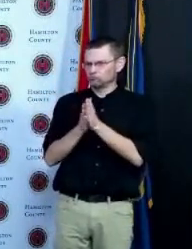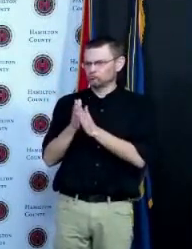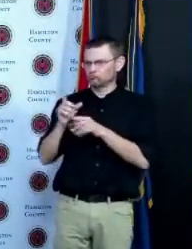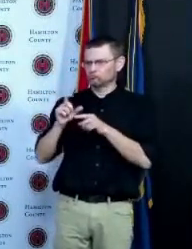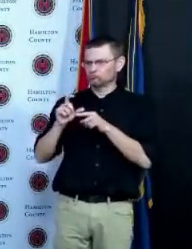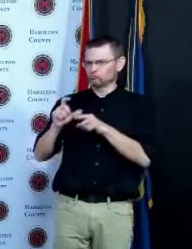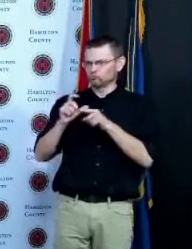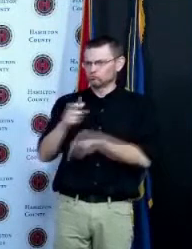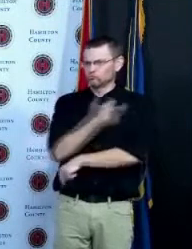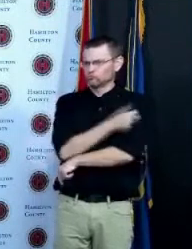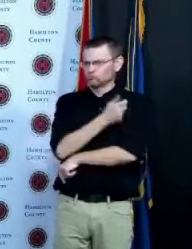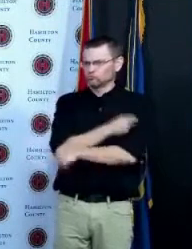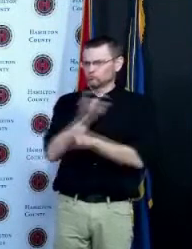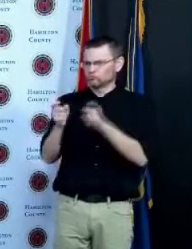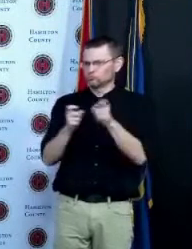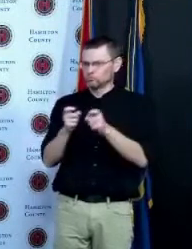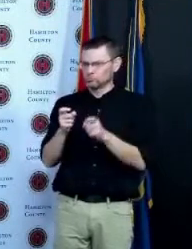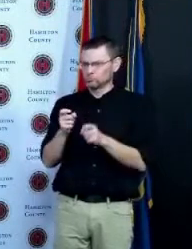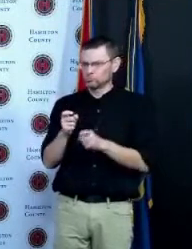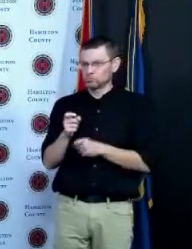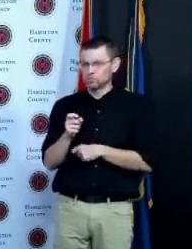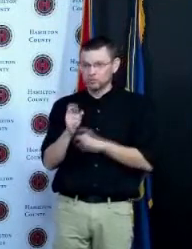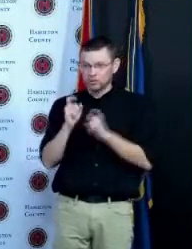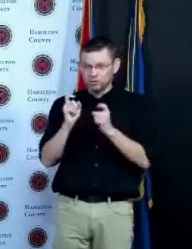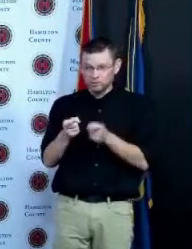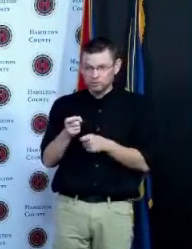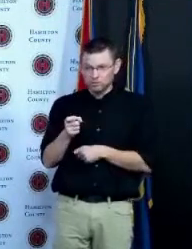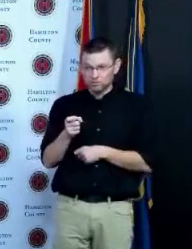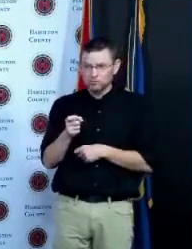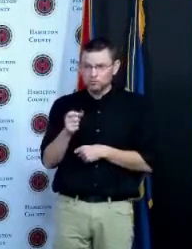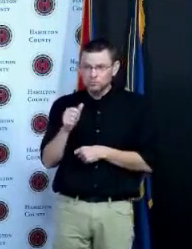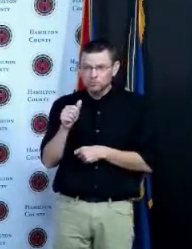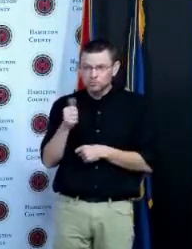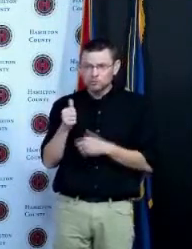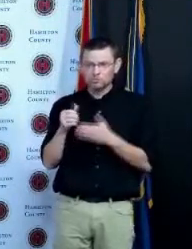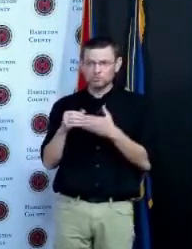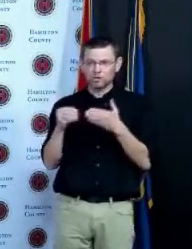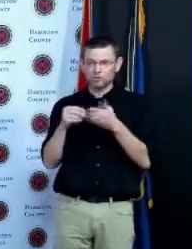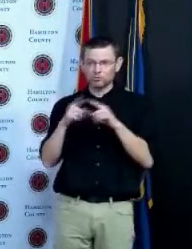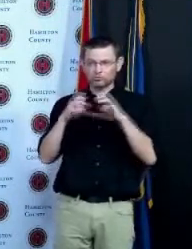or something what you know those who've been vaccinated might take on bridge with that but